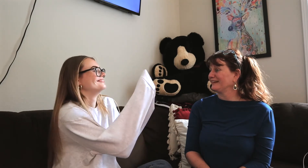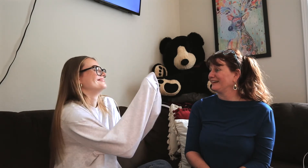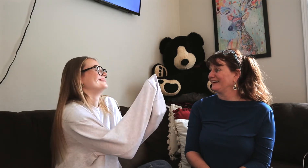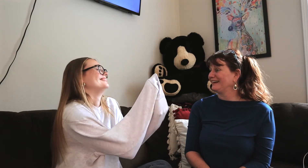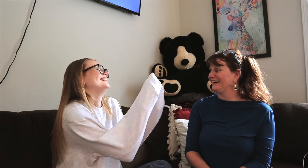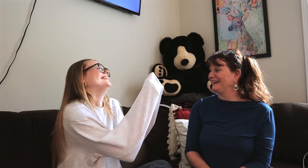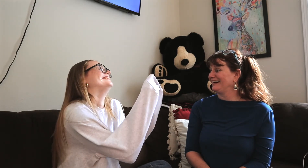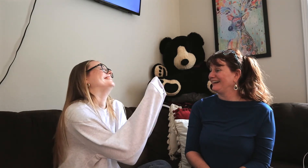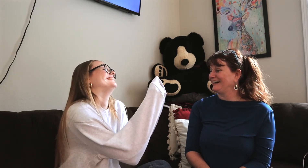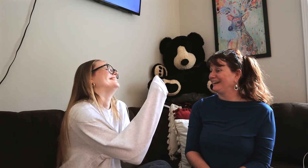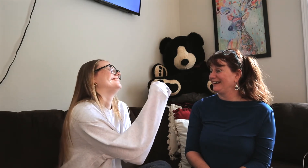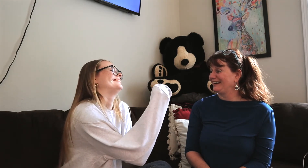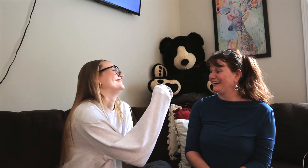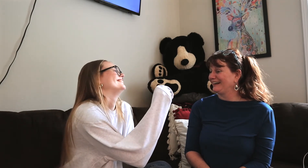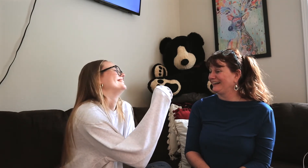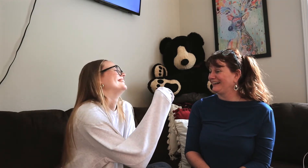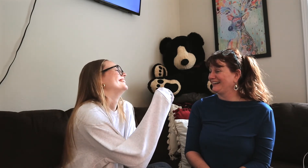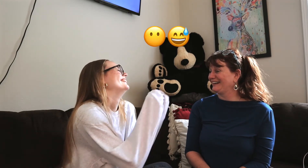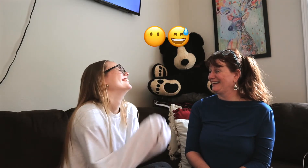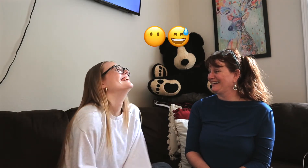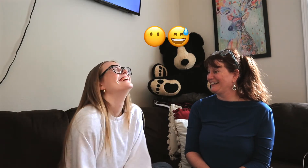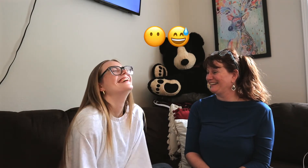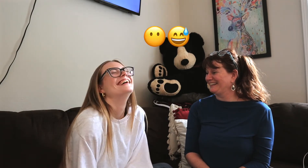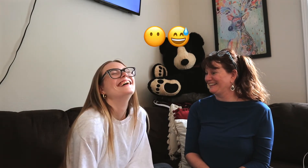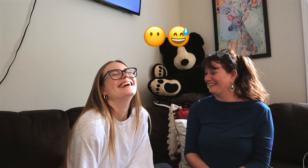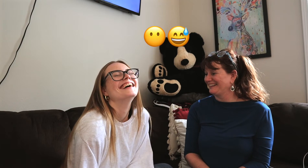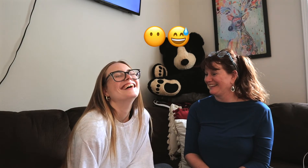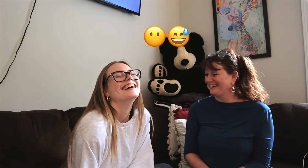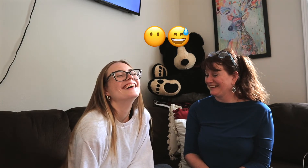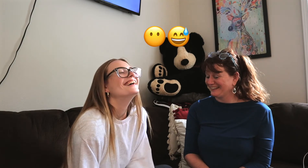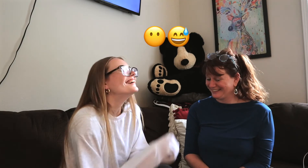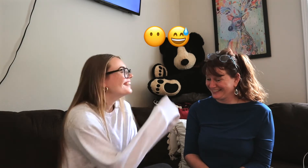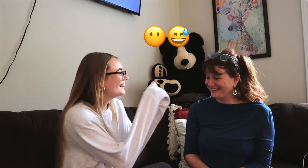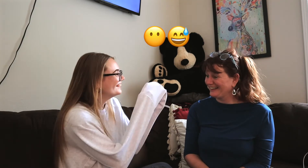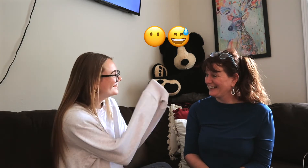*sammie giggling* *both laugh*